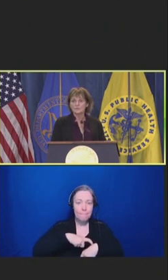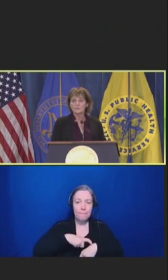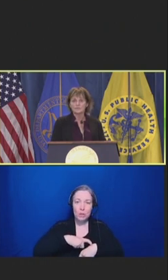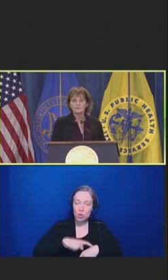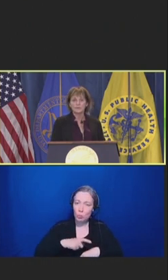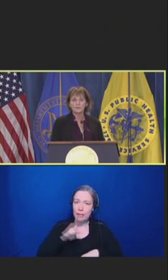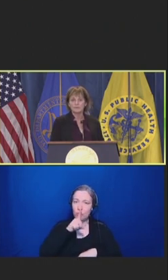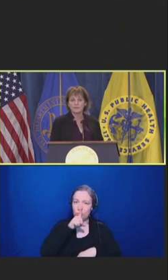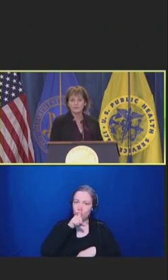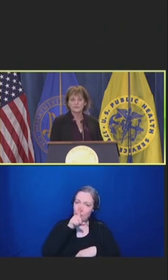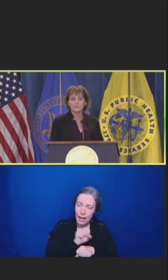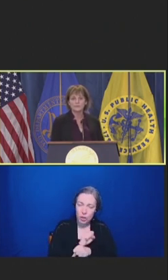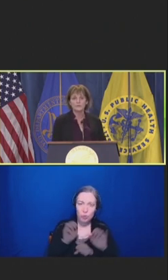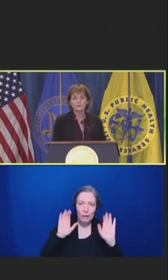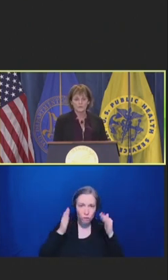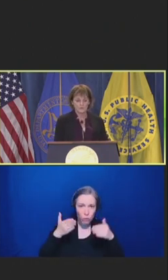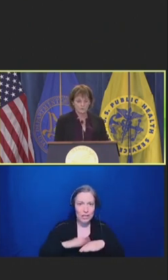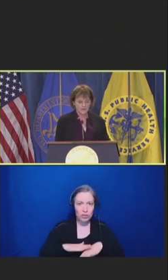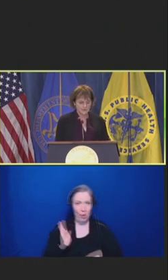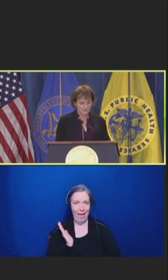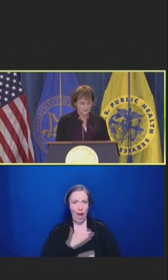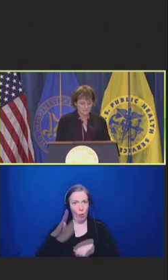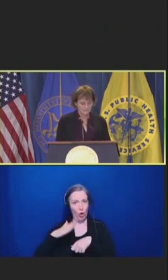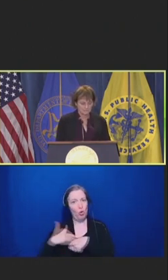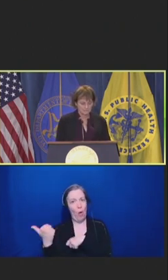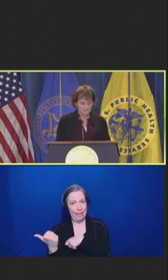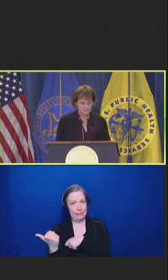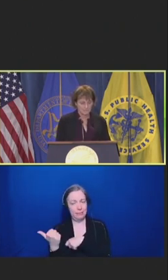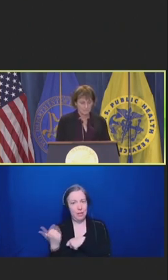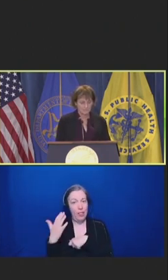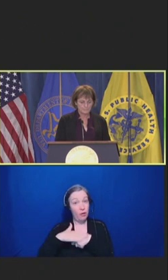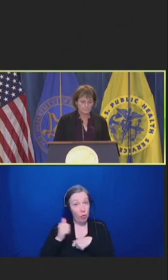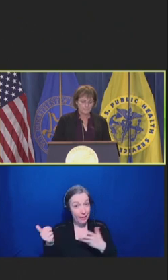We should develop that relationship with our patient.